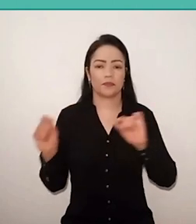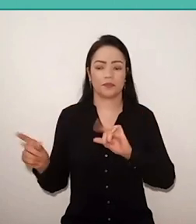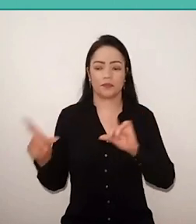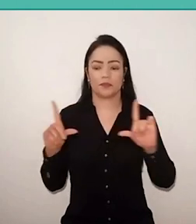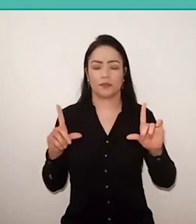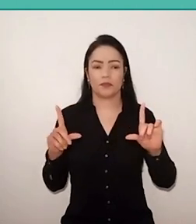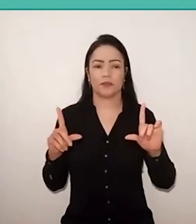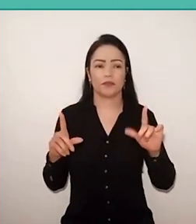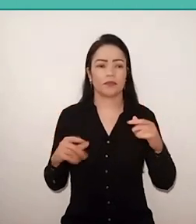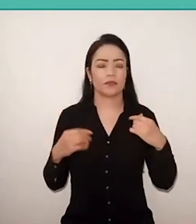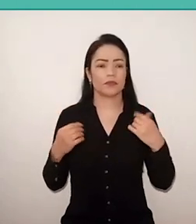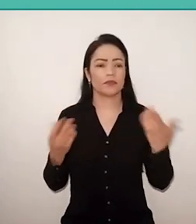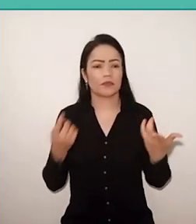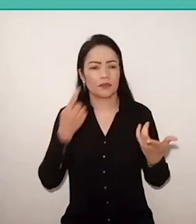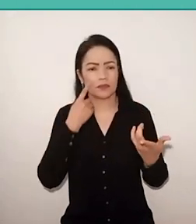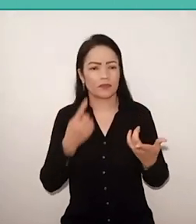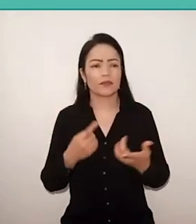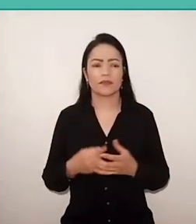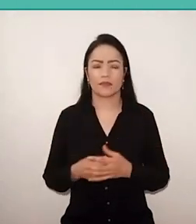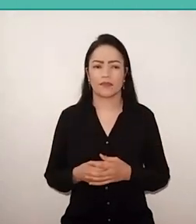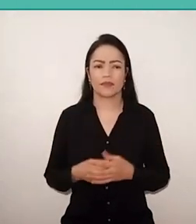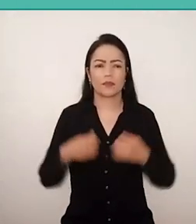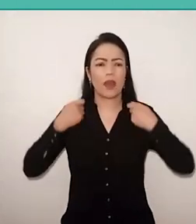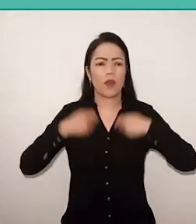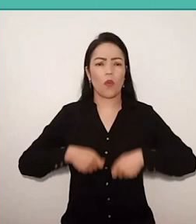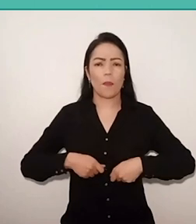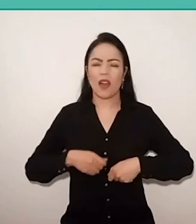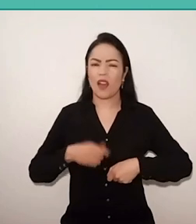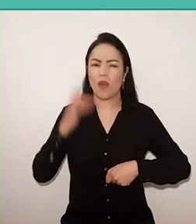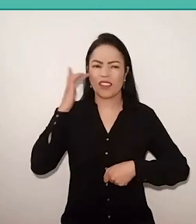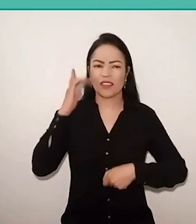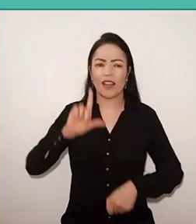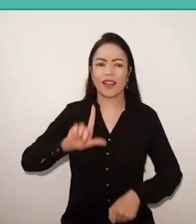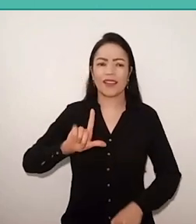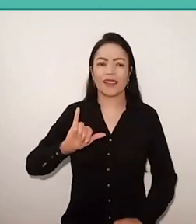which I think is kind of lilac, like Bel's.